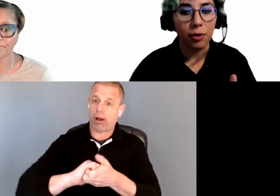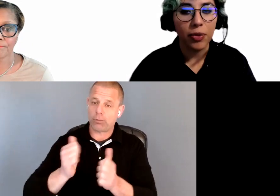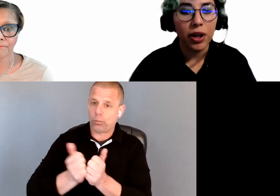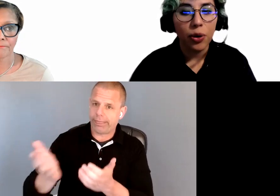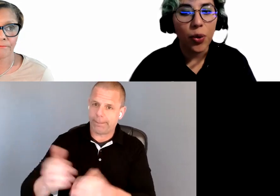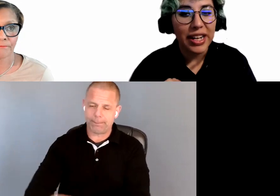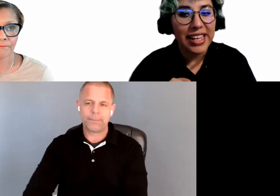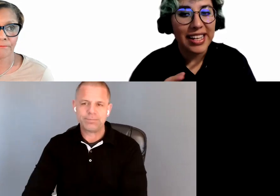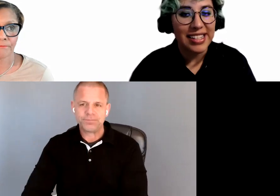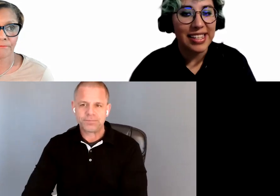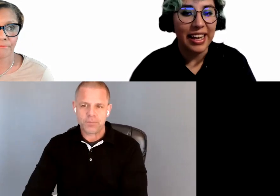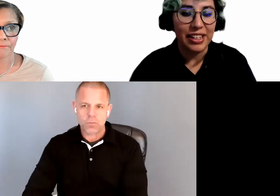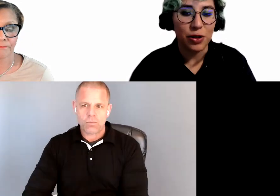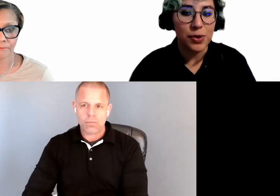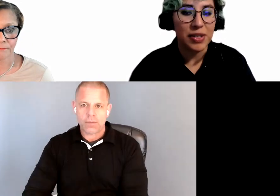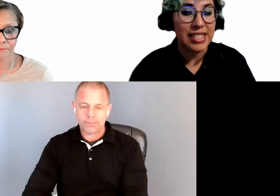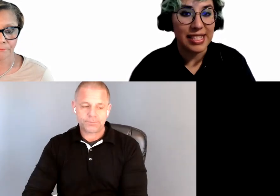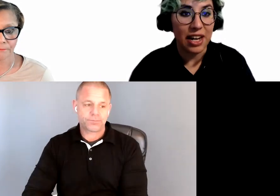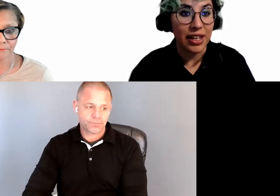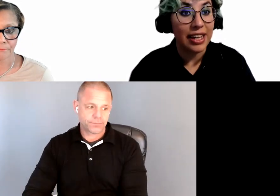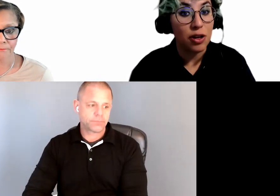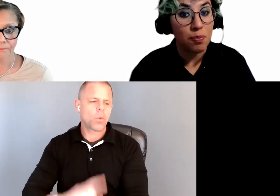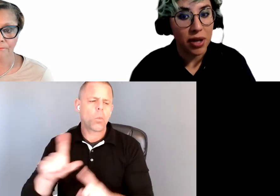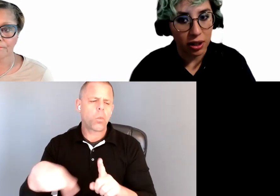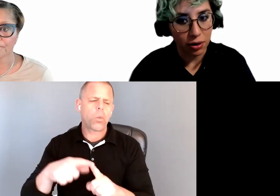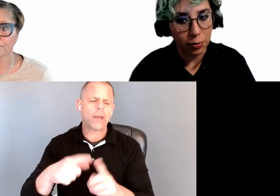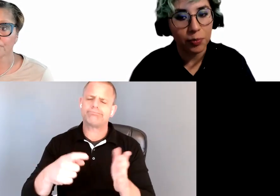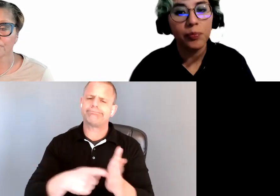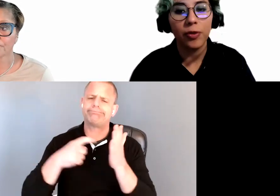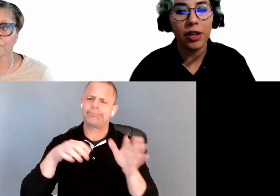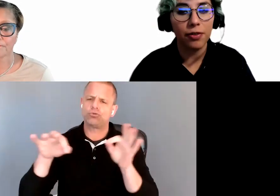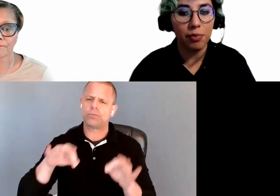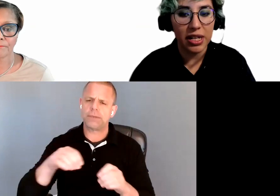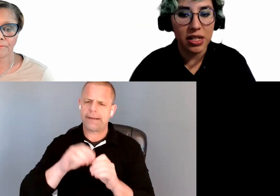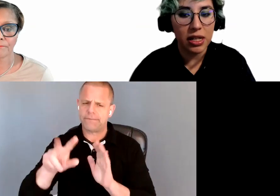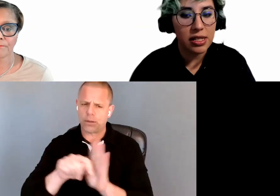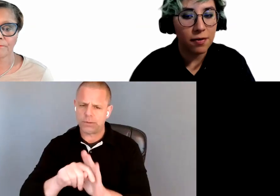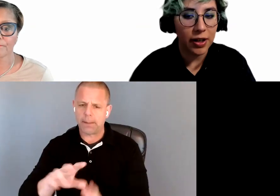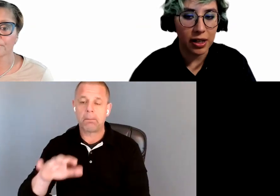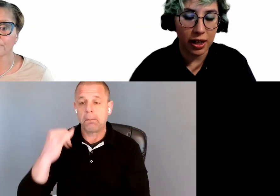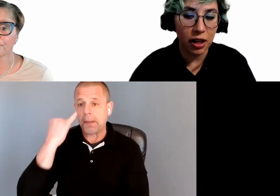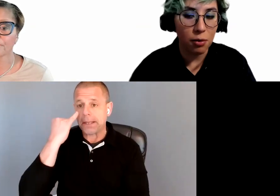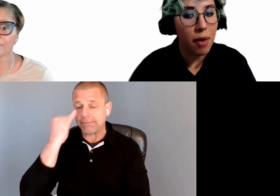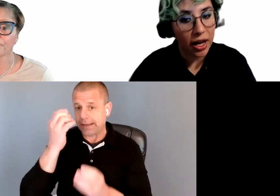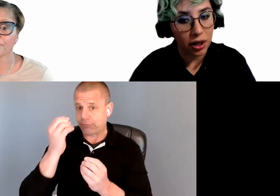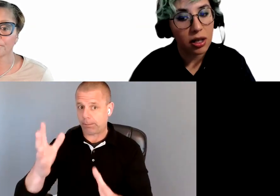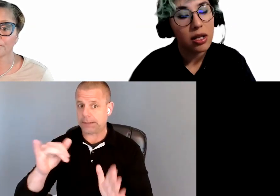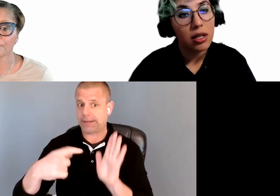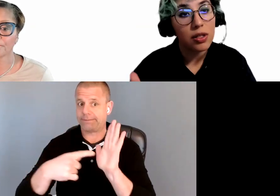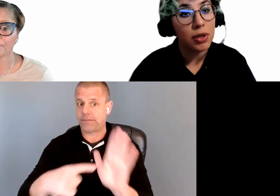Now, when is a description necessary in a video? When information is conveyed in a matter to be